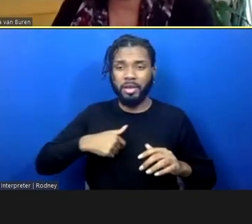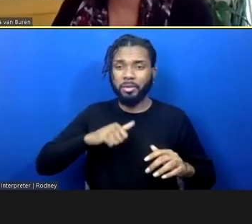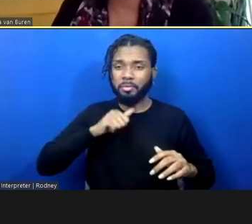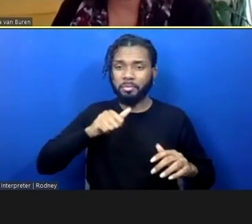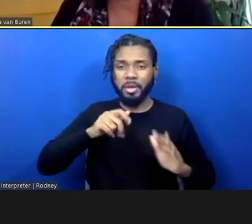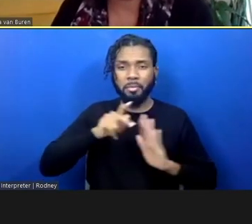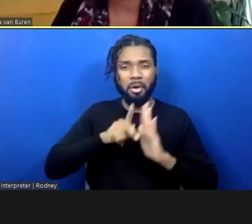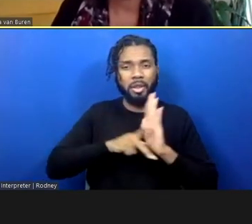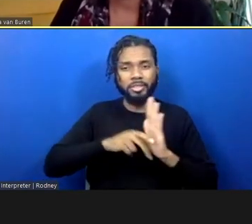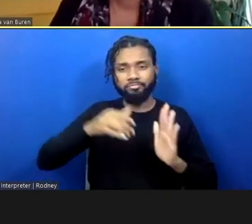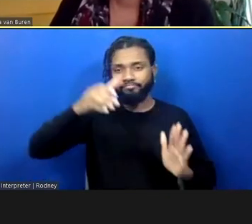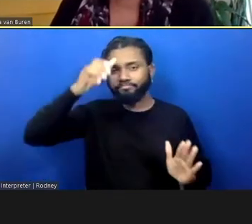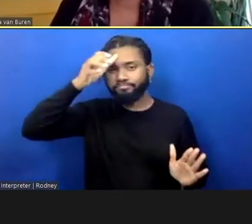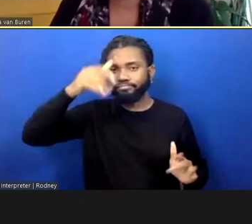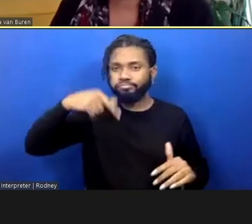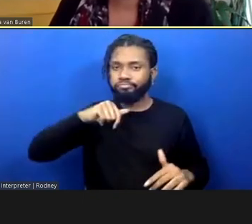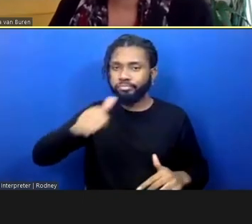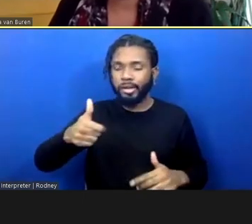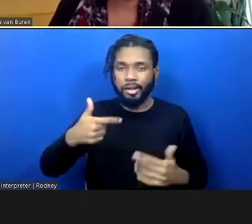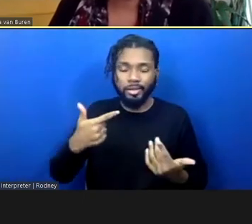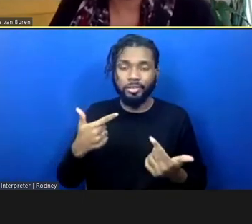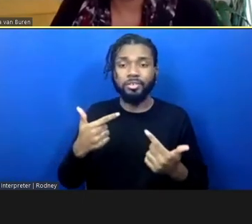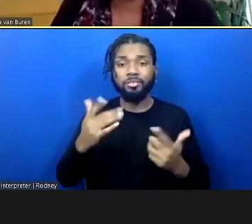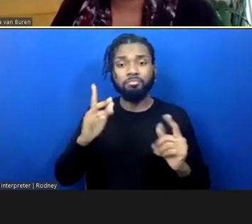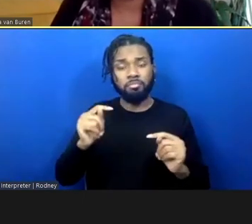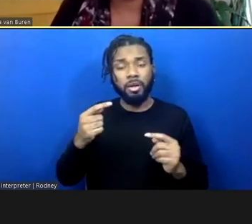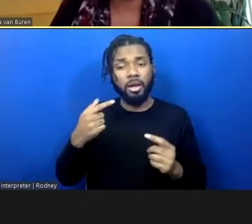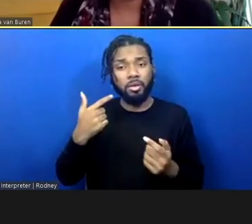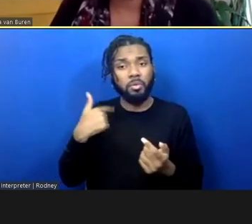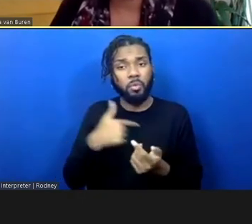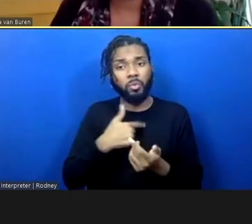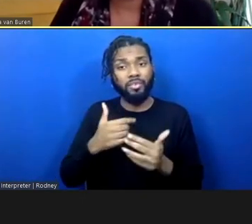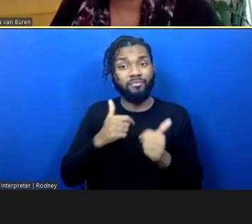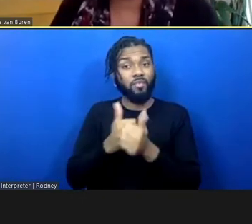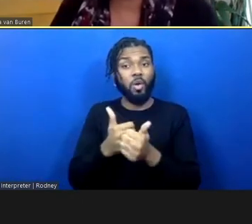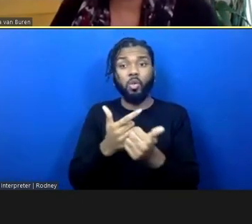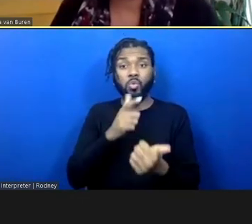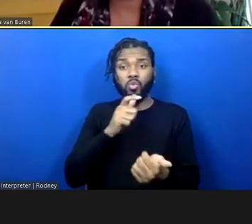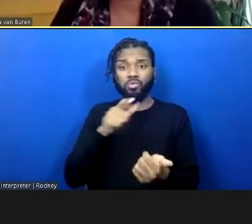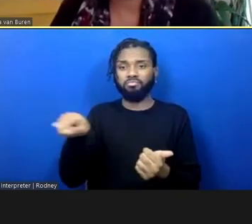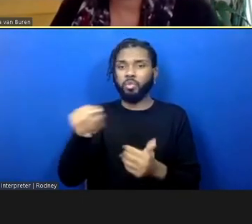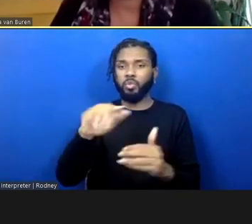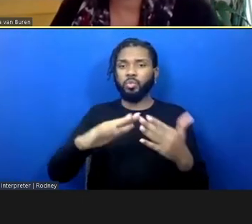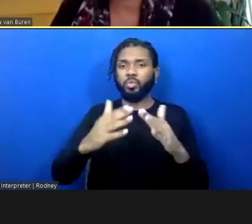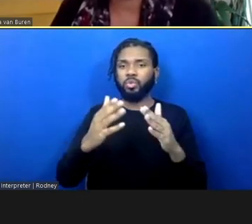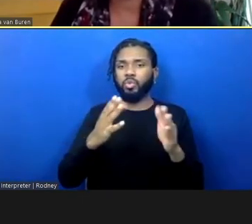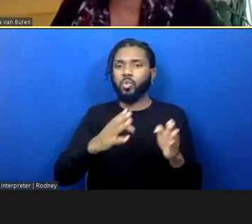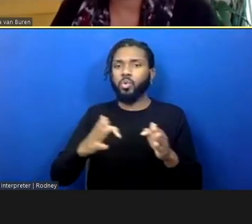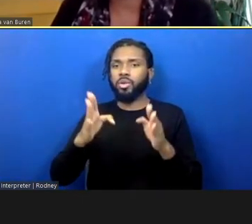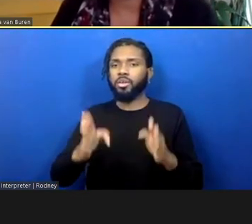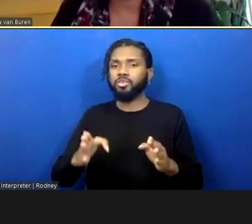an expert in that. So, we follow the community organizers who tell us and are doing the research,